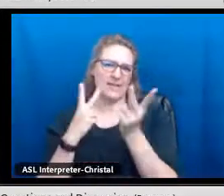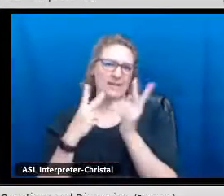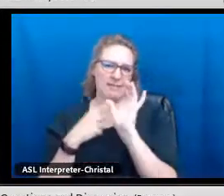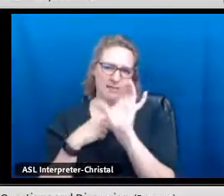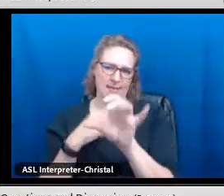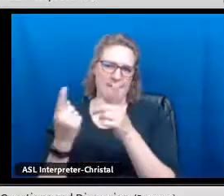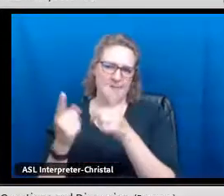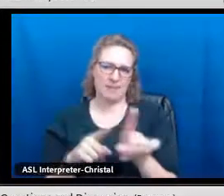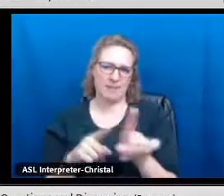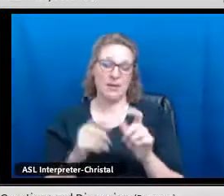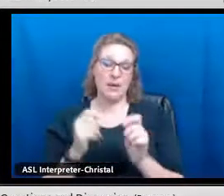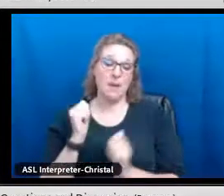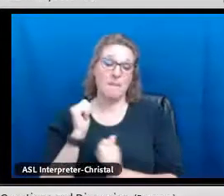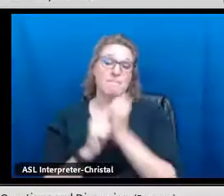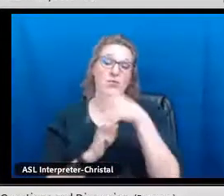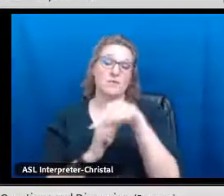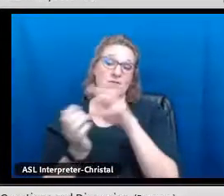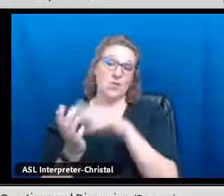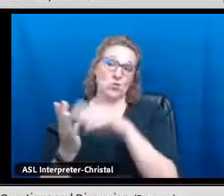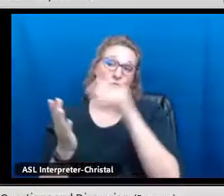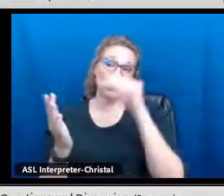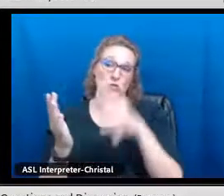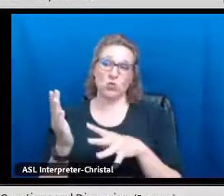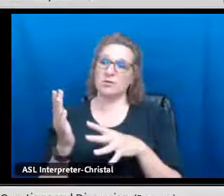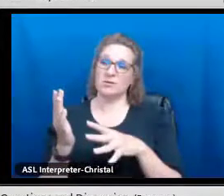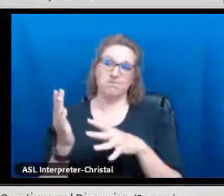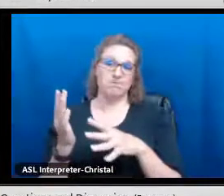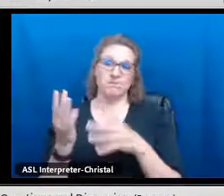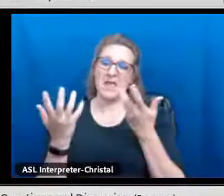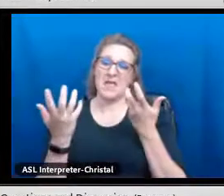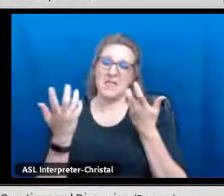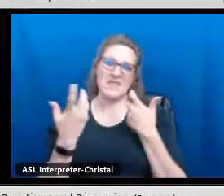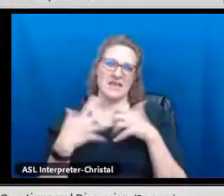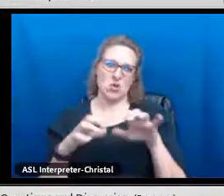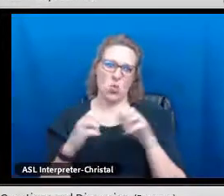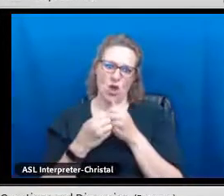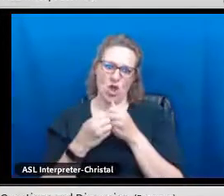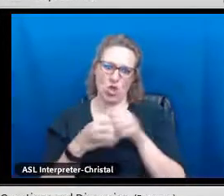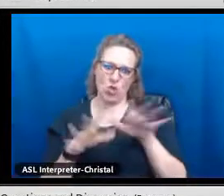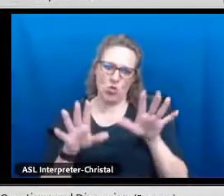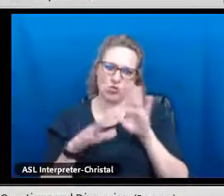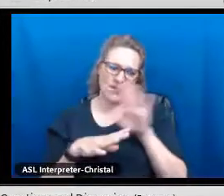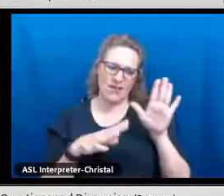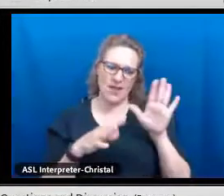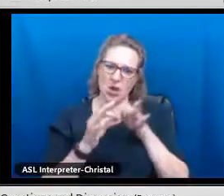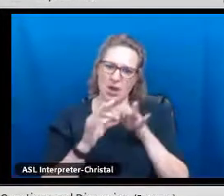of wearing that stole in graduation is a beautiful thing to see.